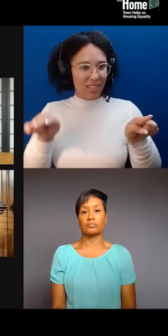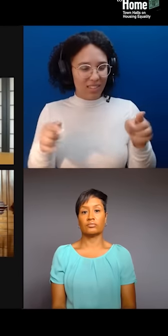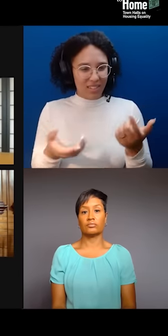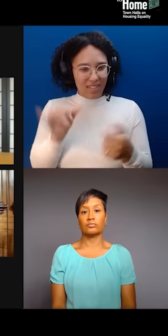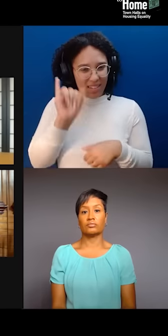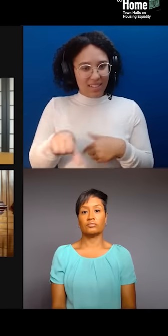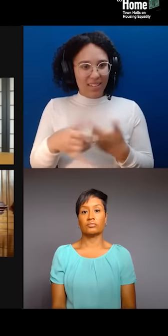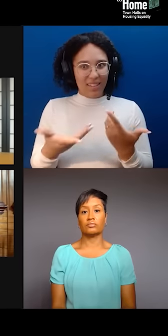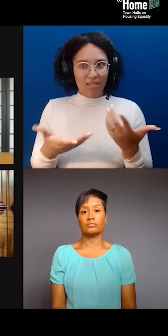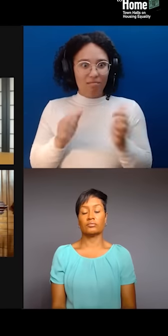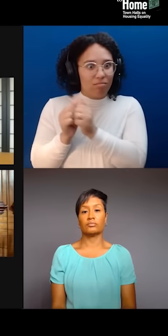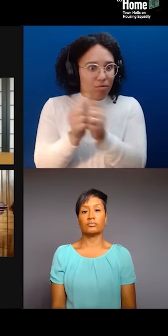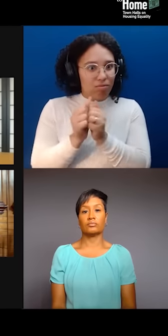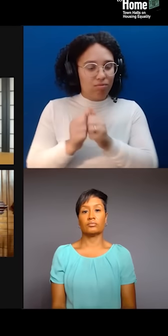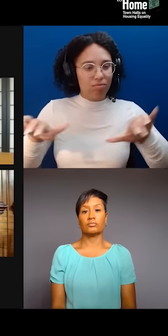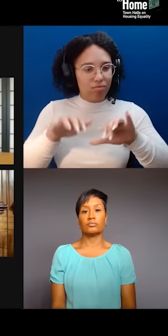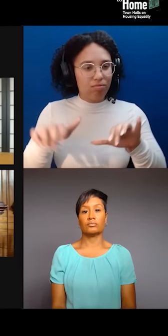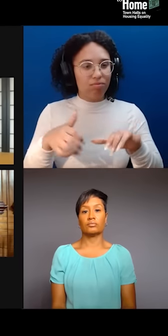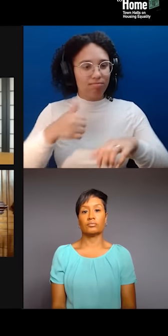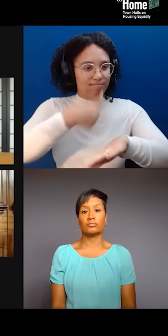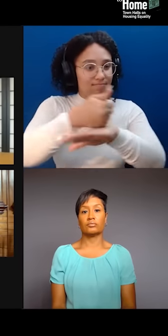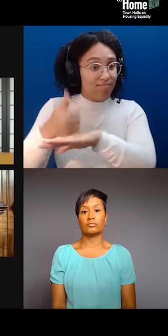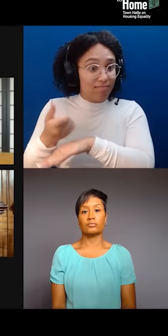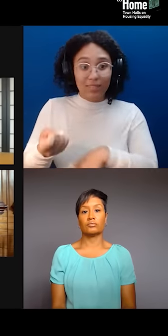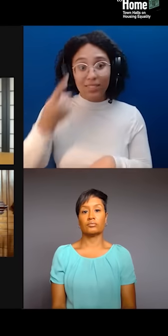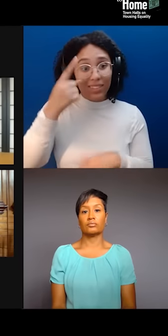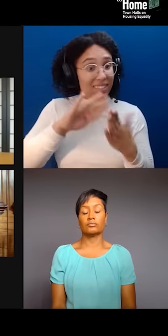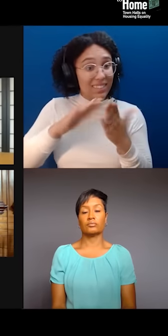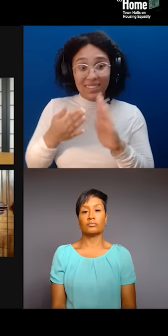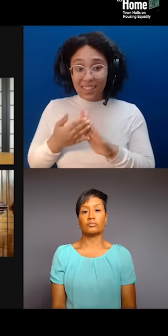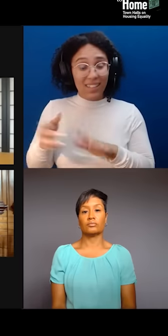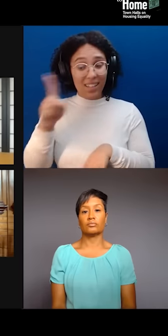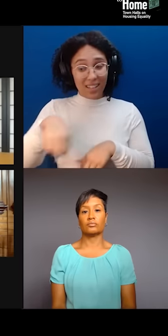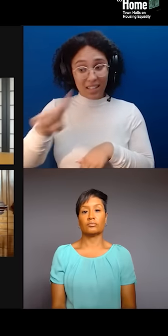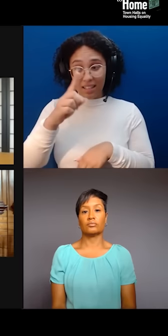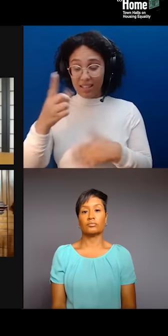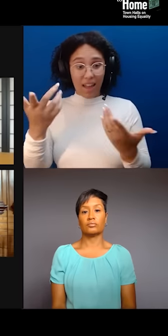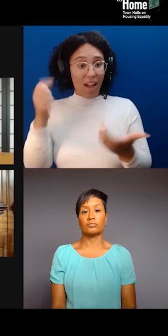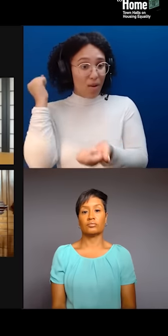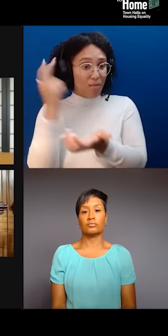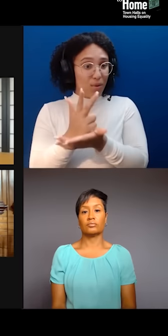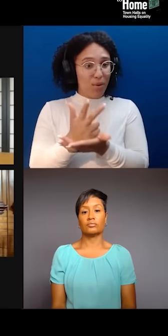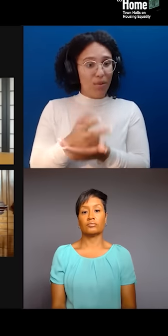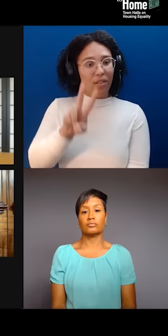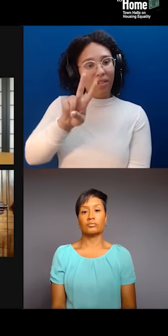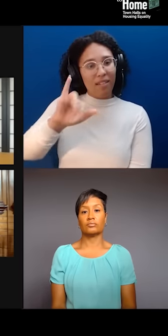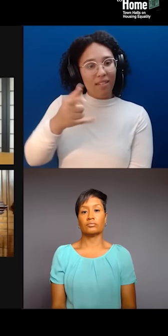where the city has basically sanctioned vigilantism, and people like Daniel Penny who basically murdered Jordan Neely, right?